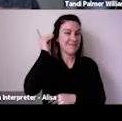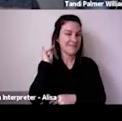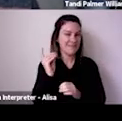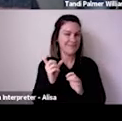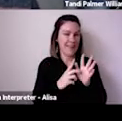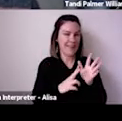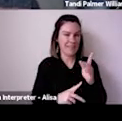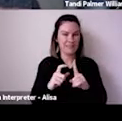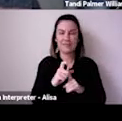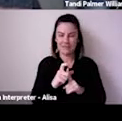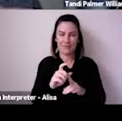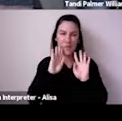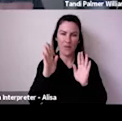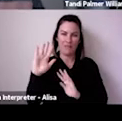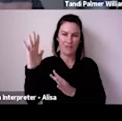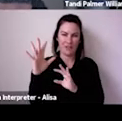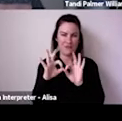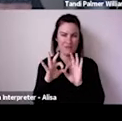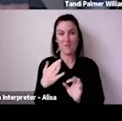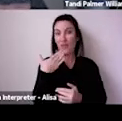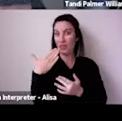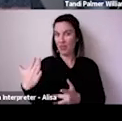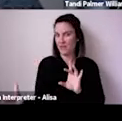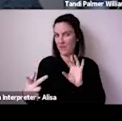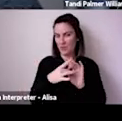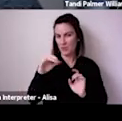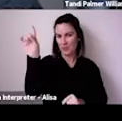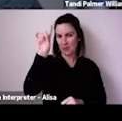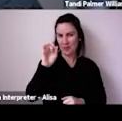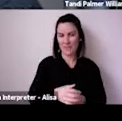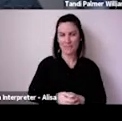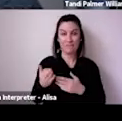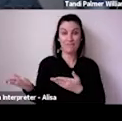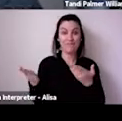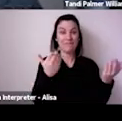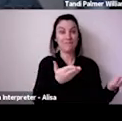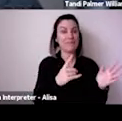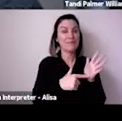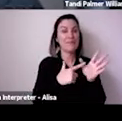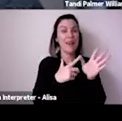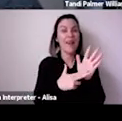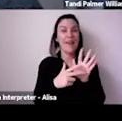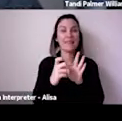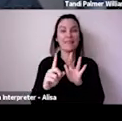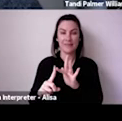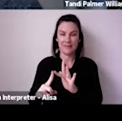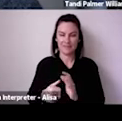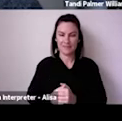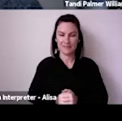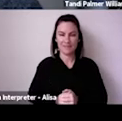staged nature of the study, regular moments of collecting and publishing data, which has